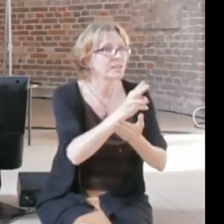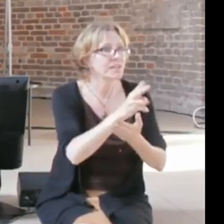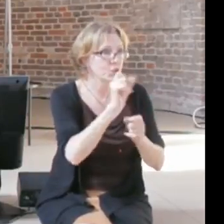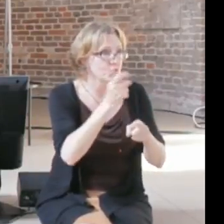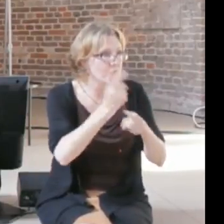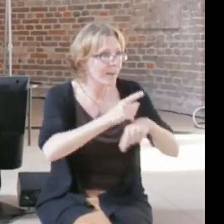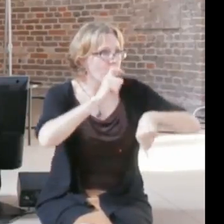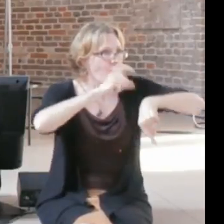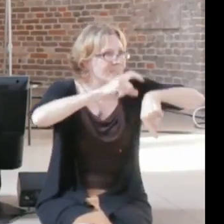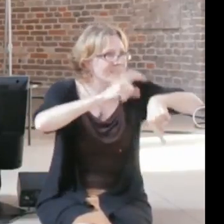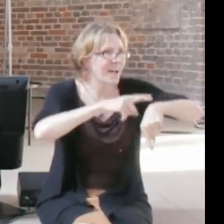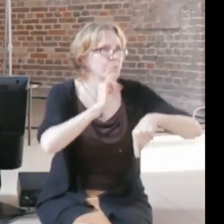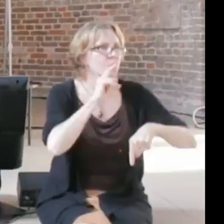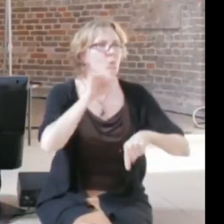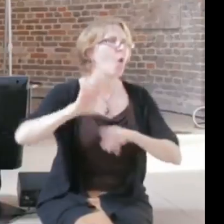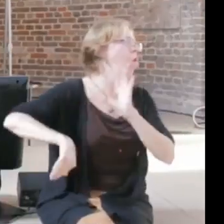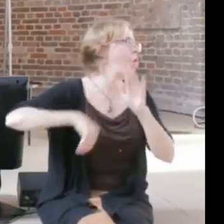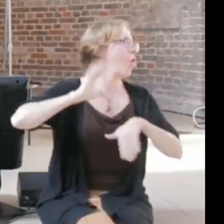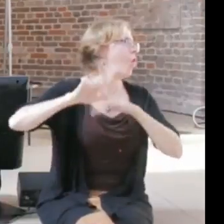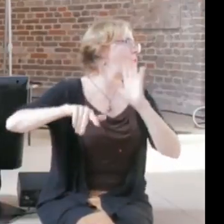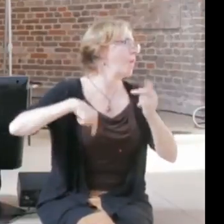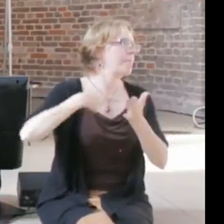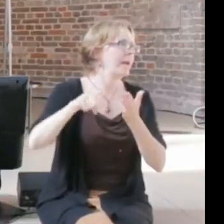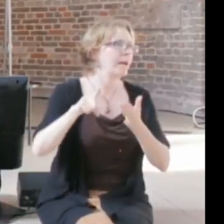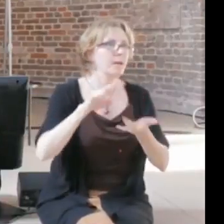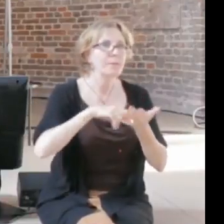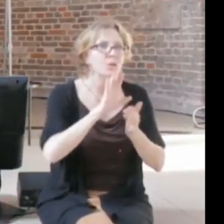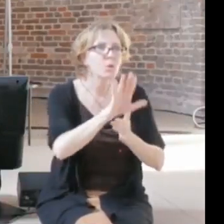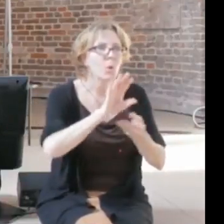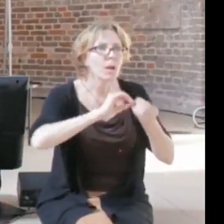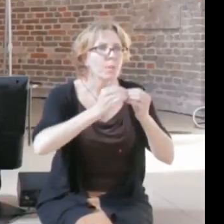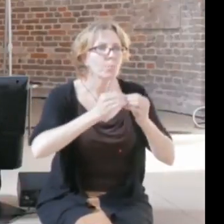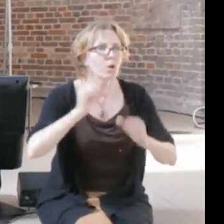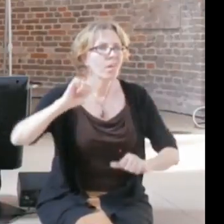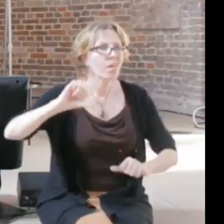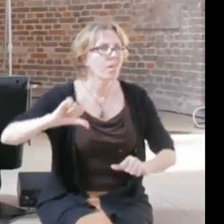identifying information with credit scores, they're selling the house, so they sent a